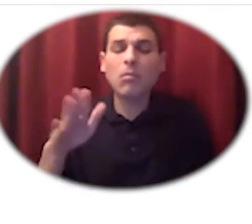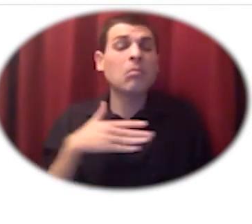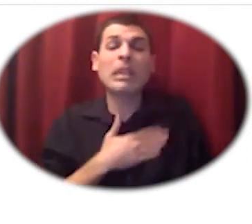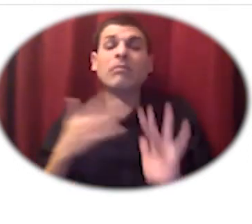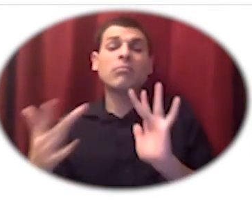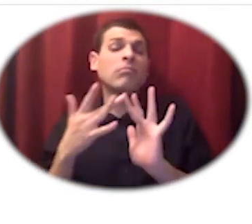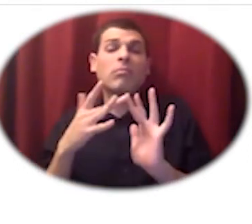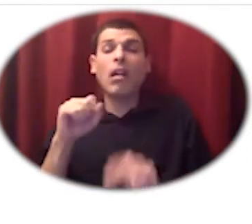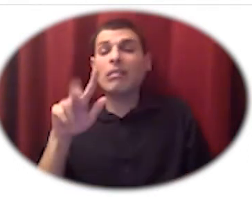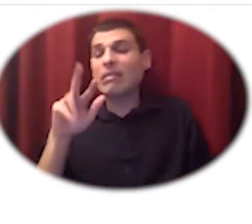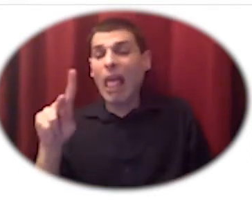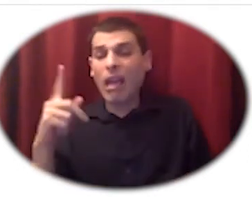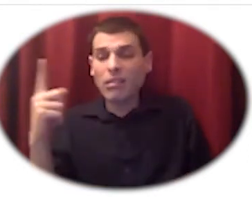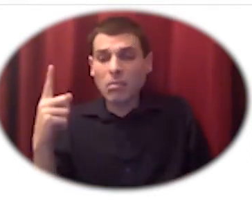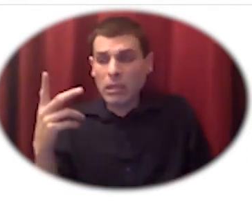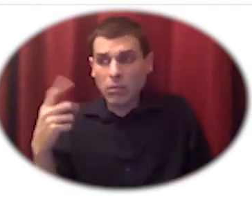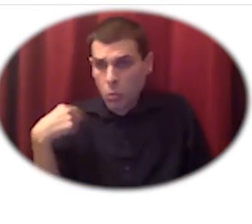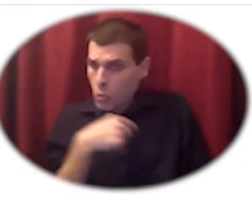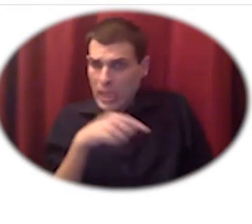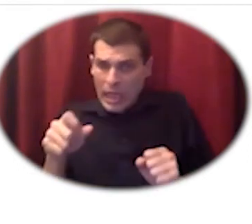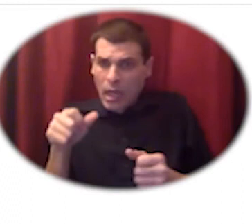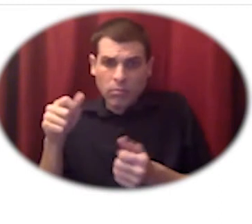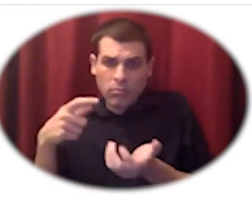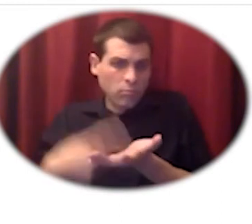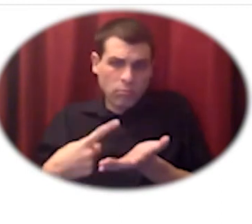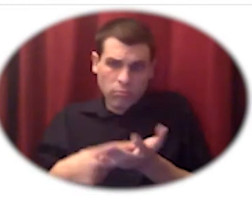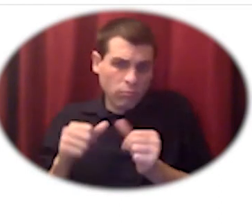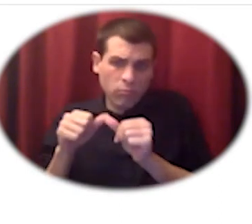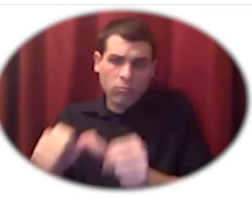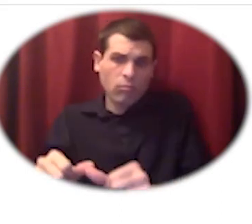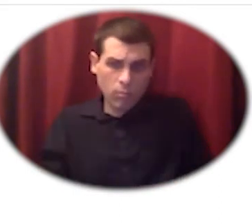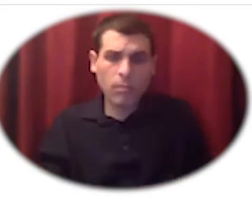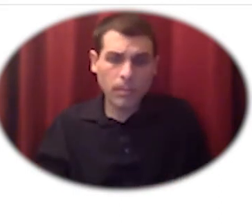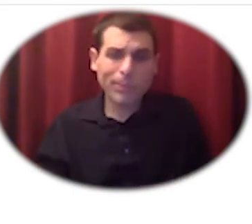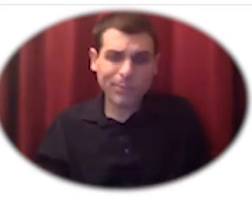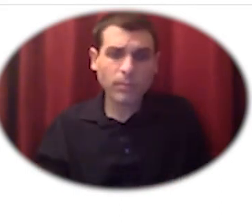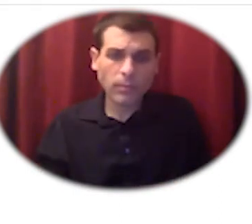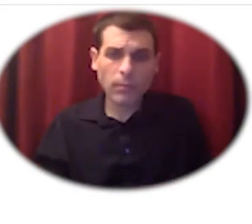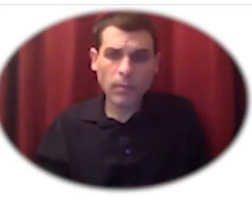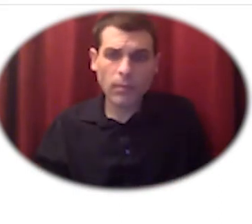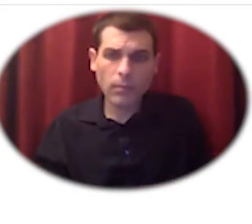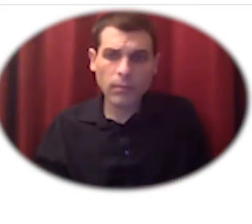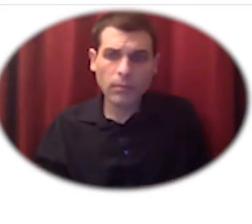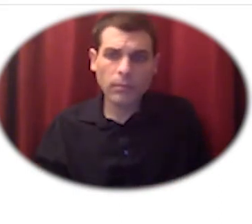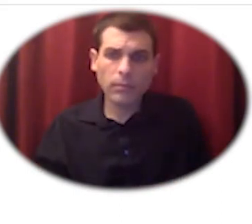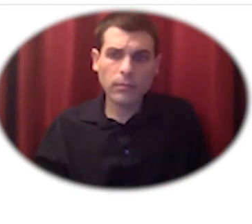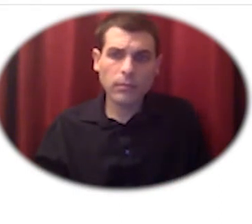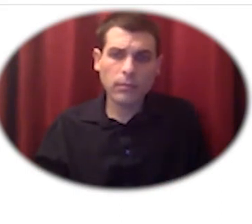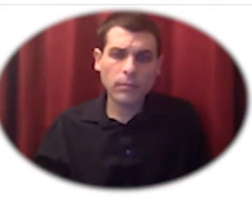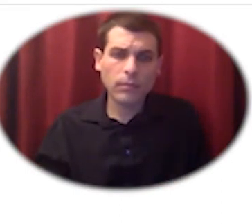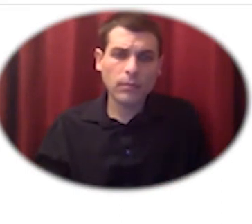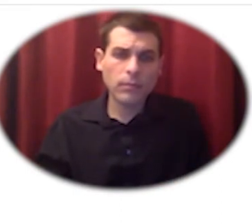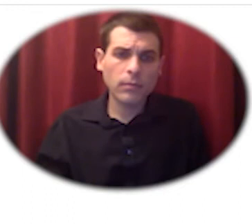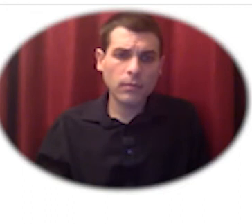that we're continuing these conversations in but they they get they get the cash and